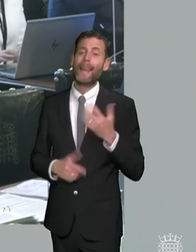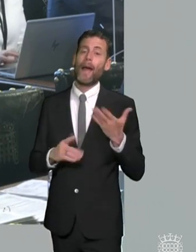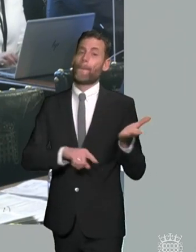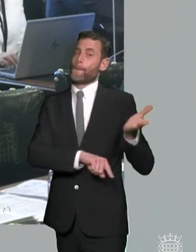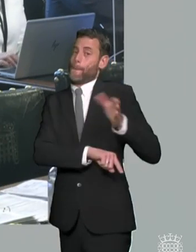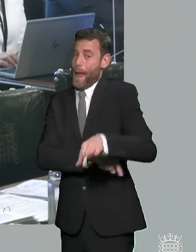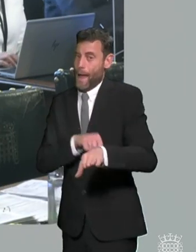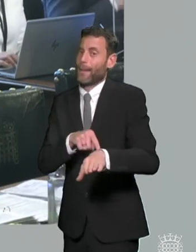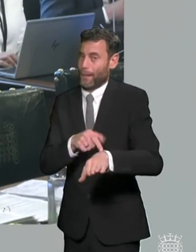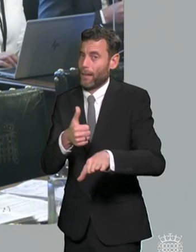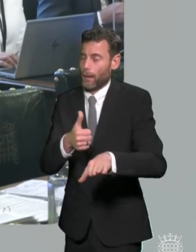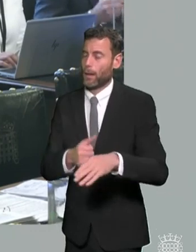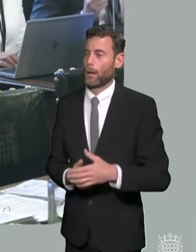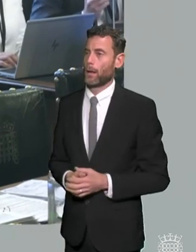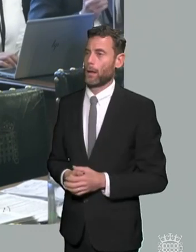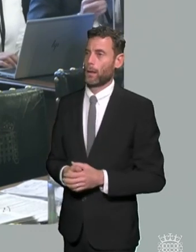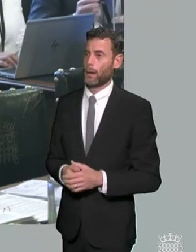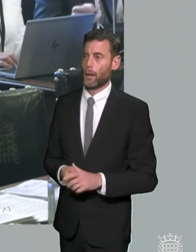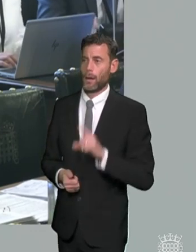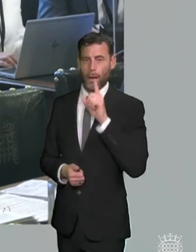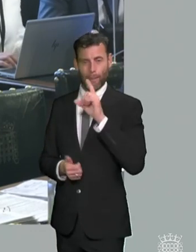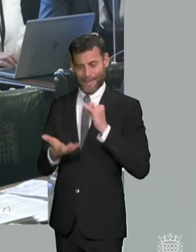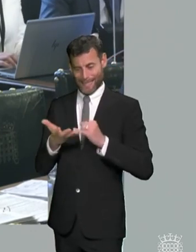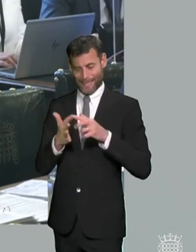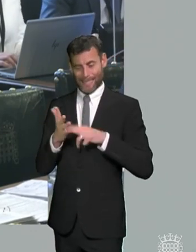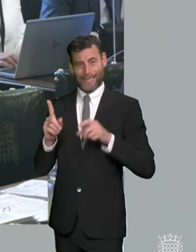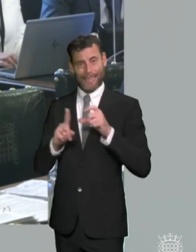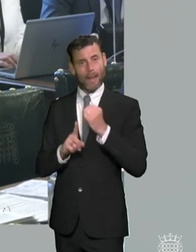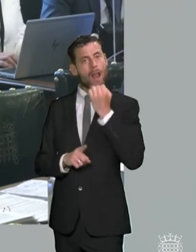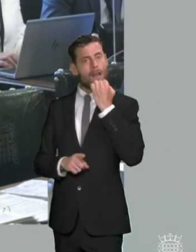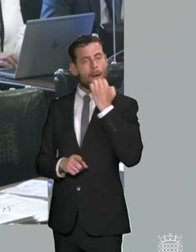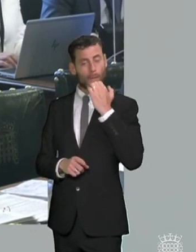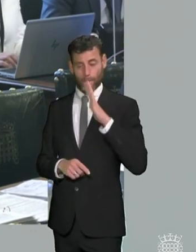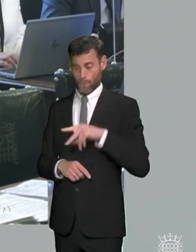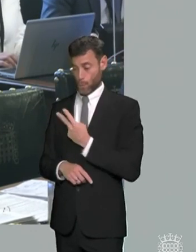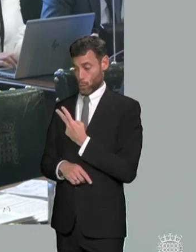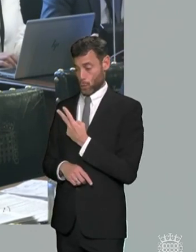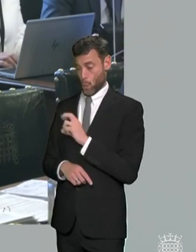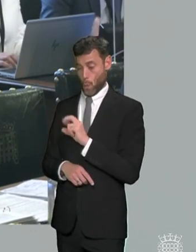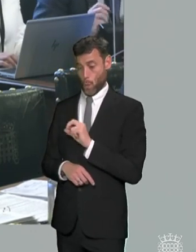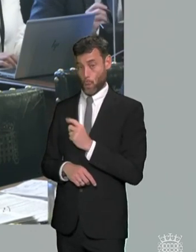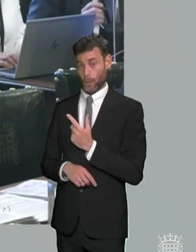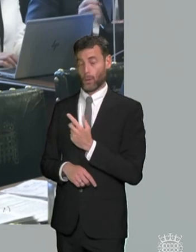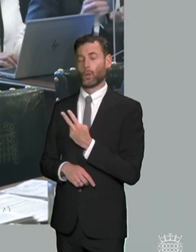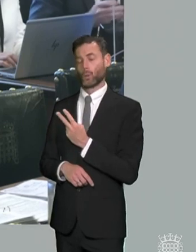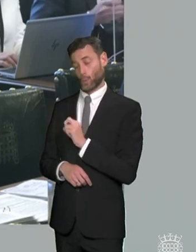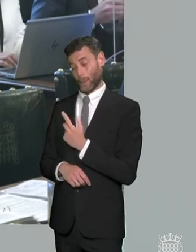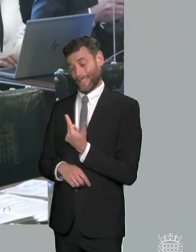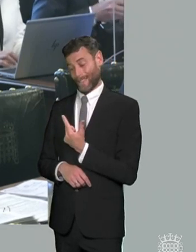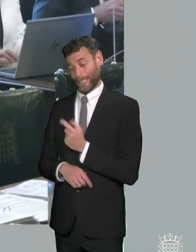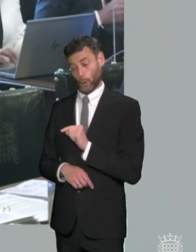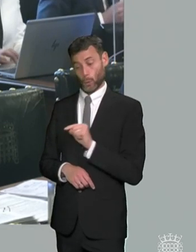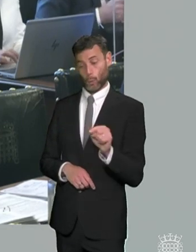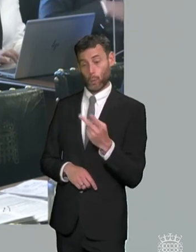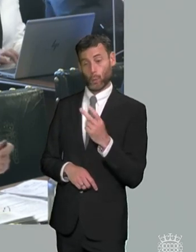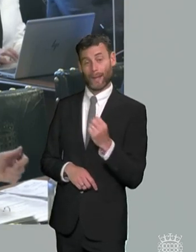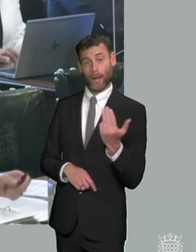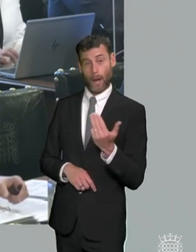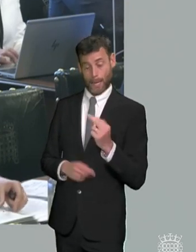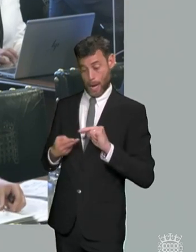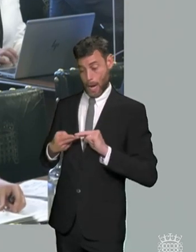had an increase in send numbers um from 2017 to 2019 and of course that we've had an increase in